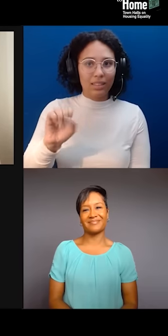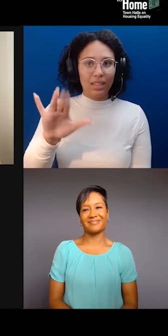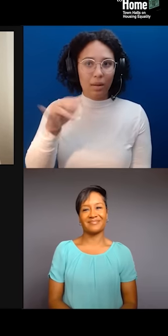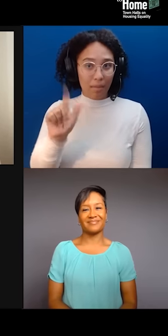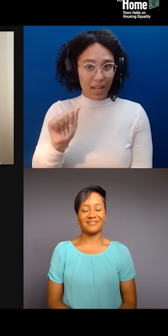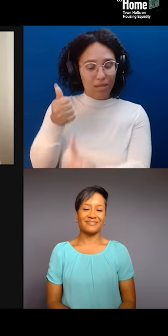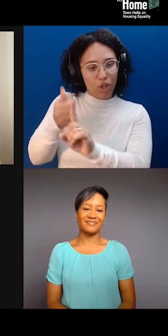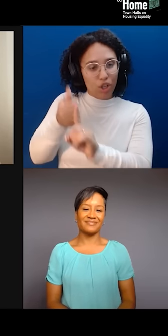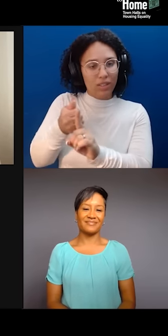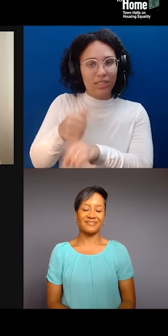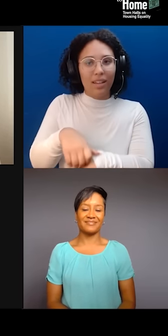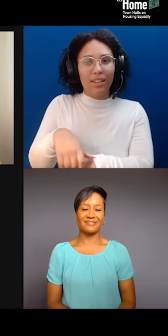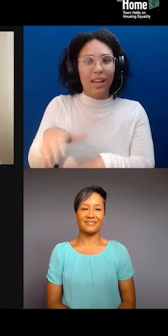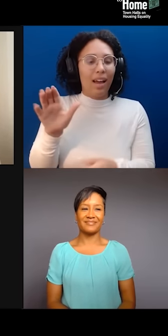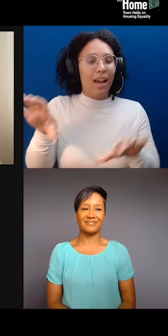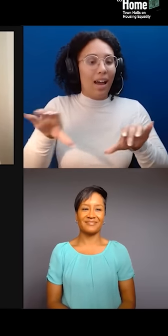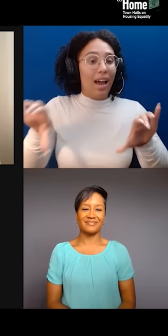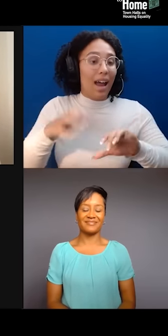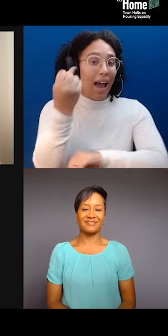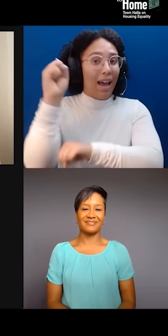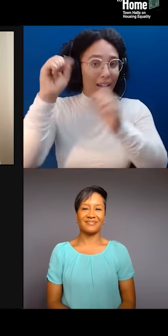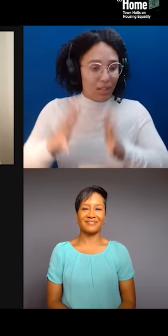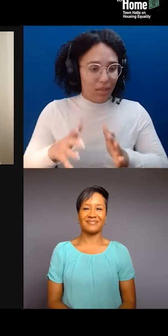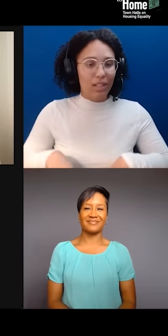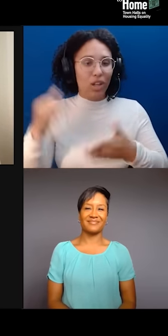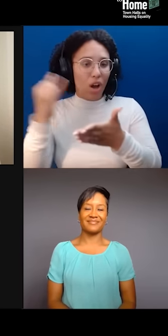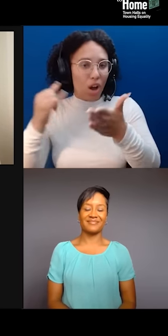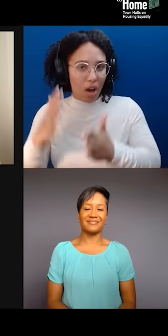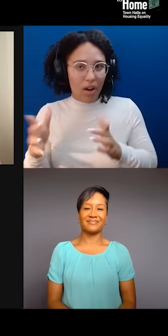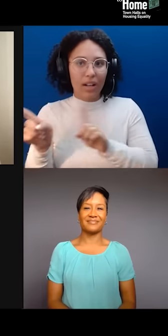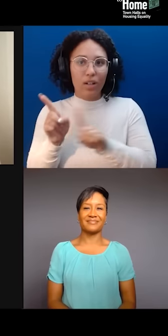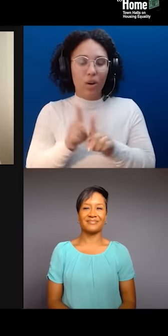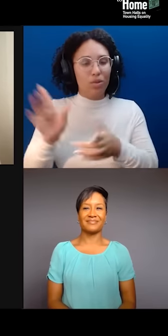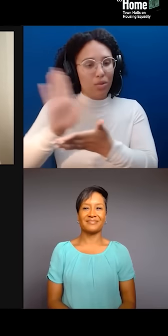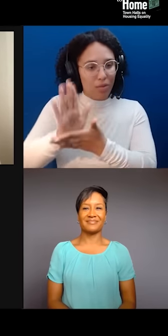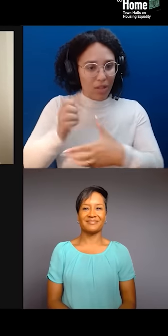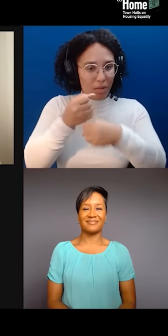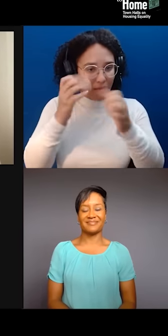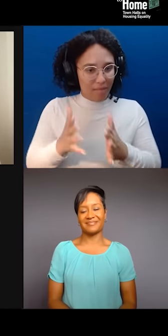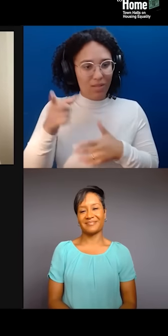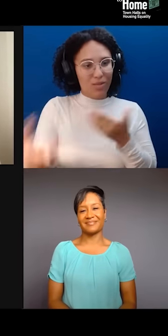founder and curator, Nuevayorkinos, who is joining us from New York City. Djali?